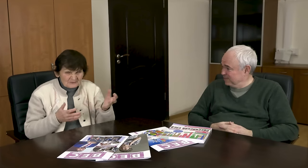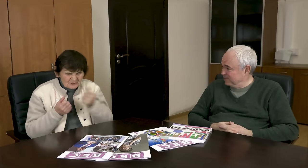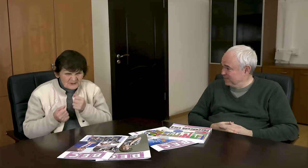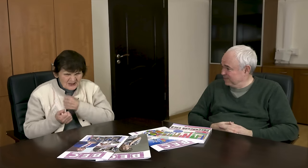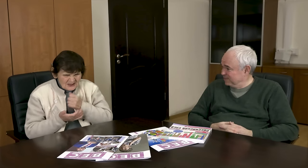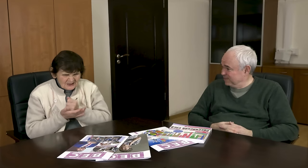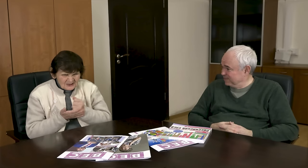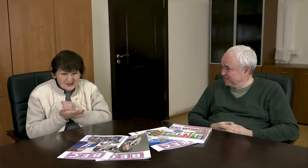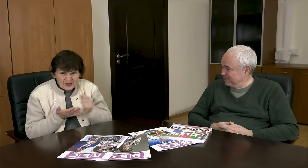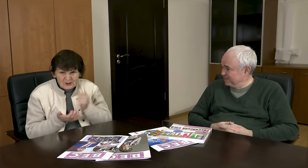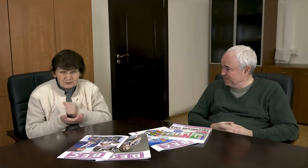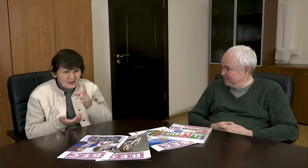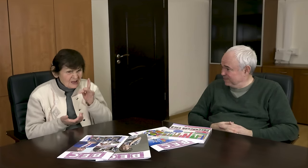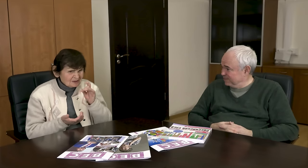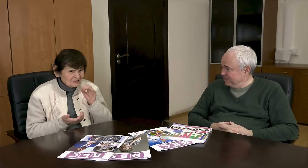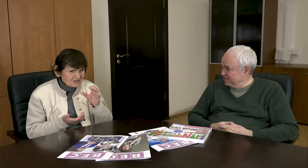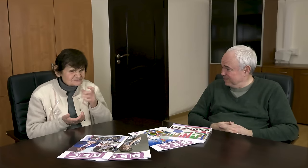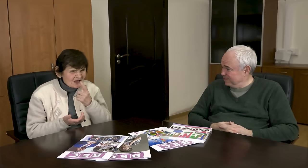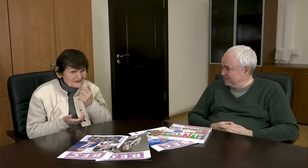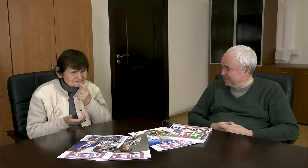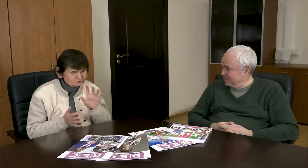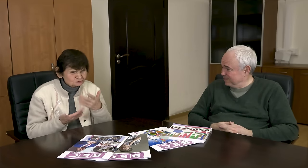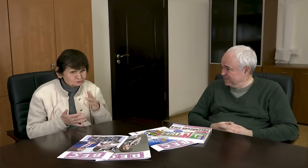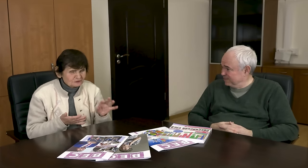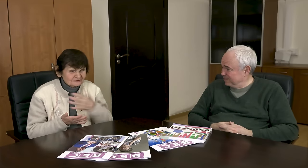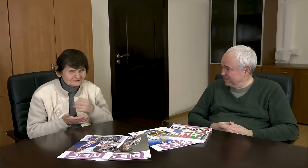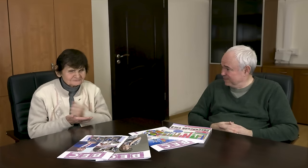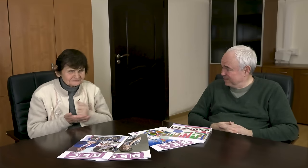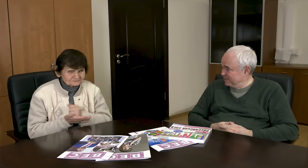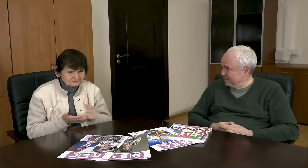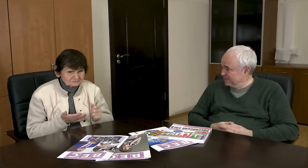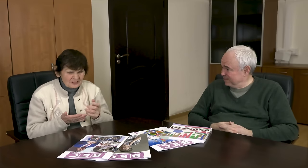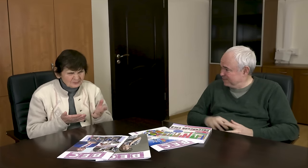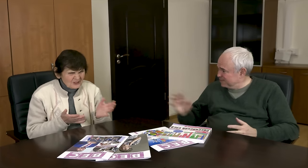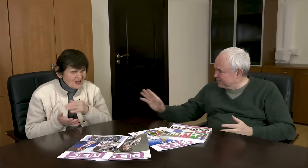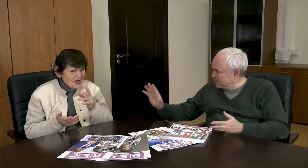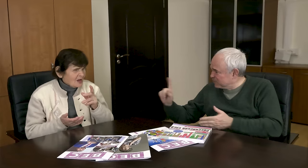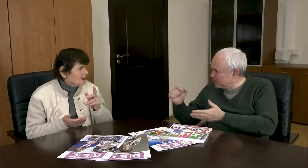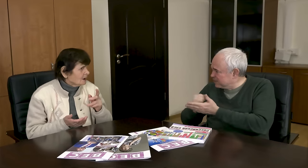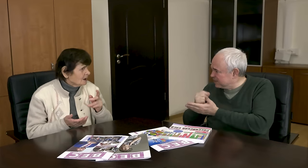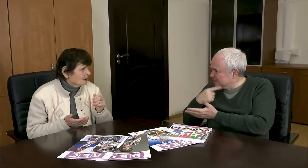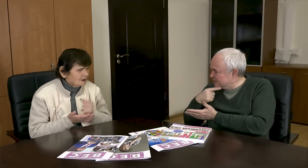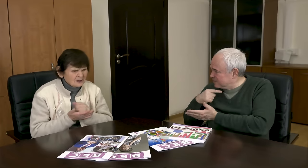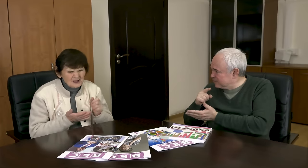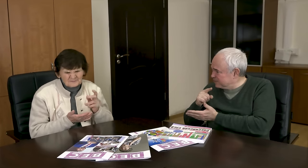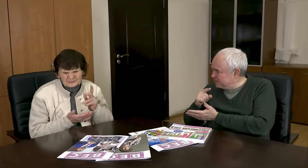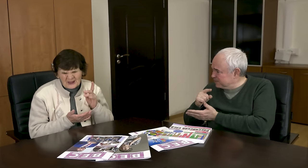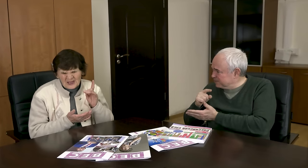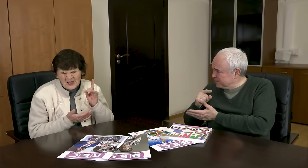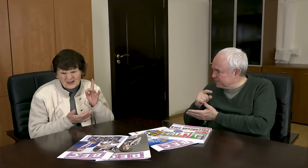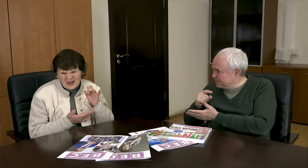As a result, I decided to use red Rex lubricant. Red what?